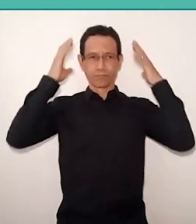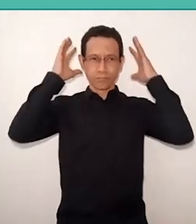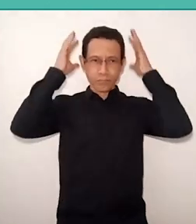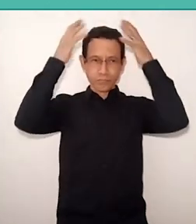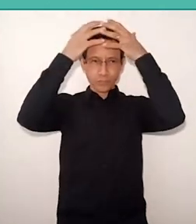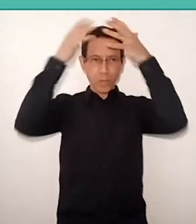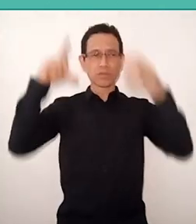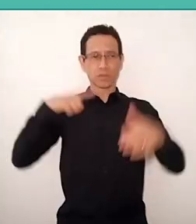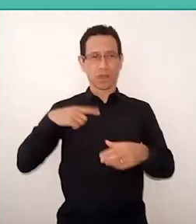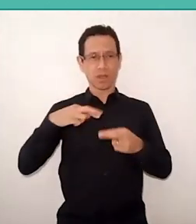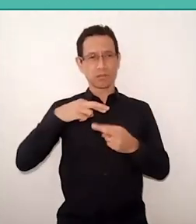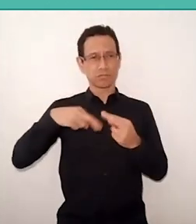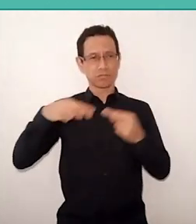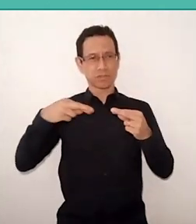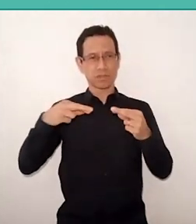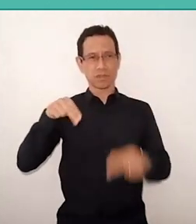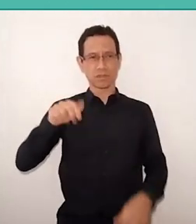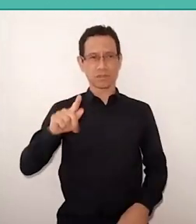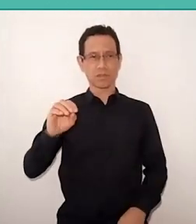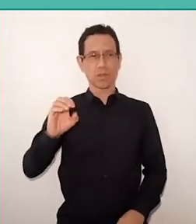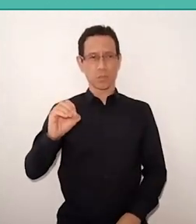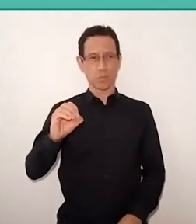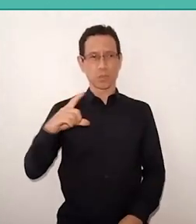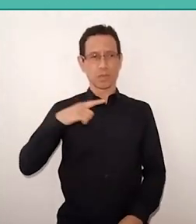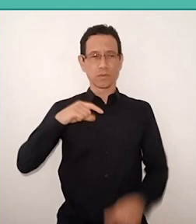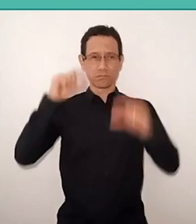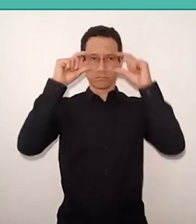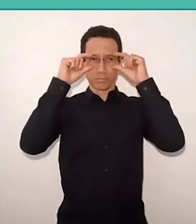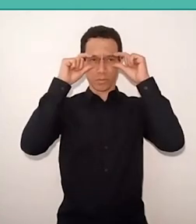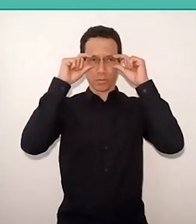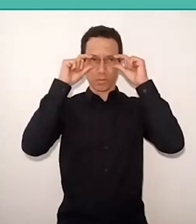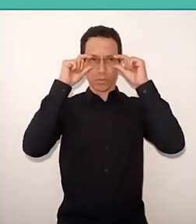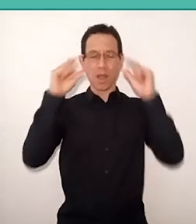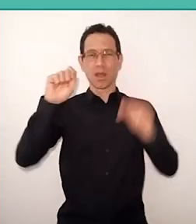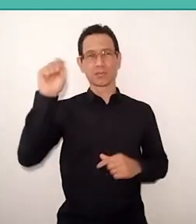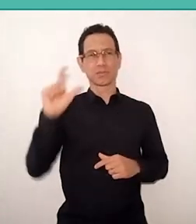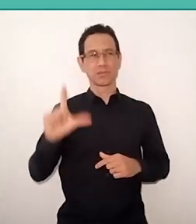I wear blue glasses and I have dark brown eyes,